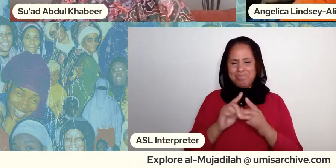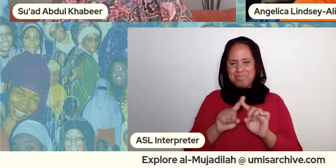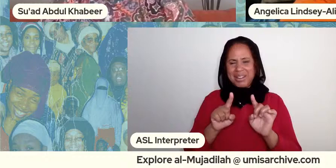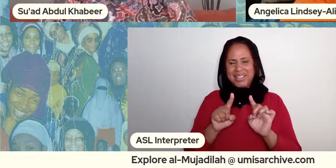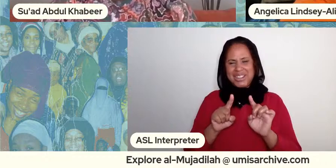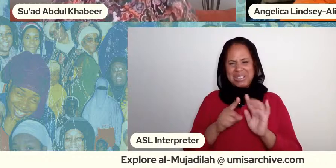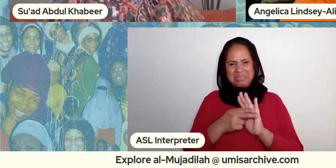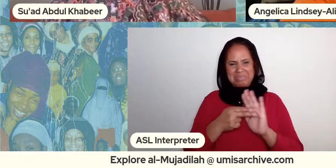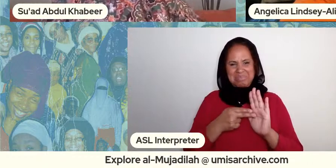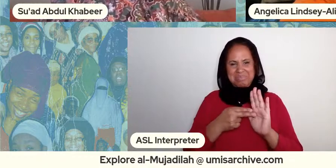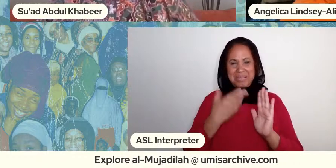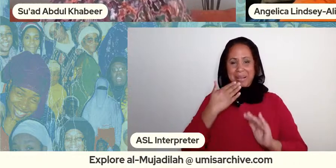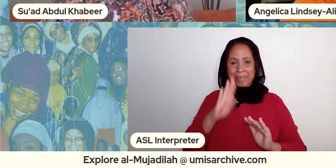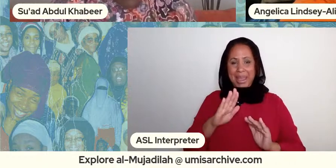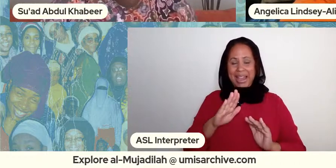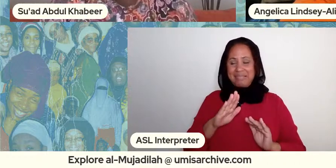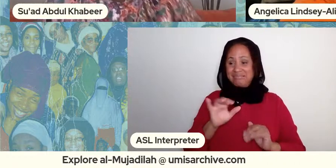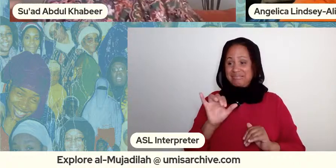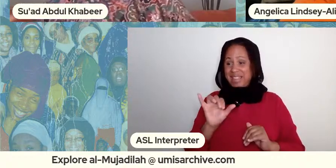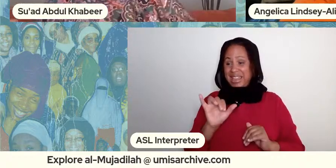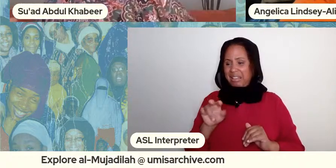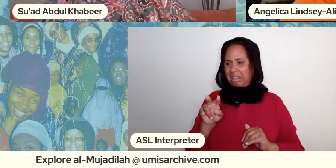it's like what's going on these people are crazy like what's happening why do you get married so